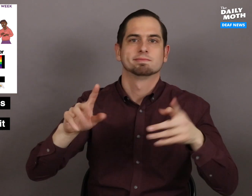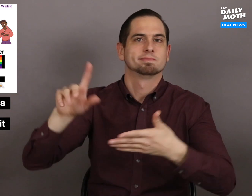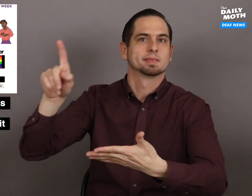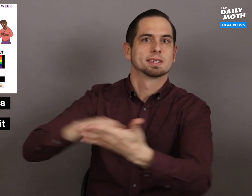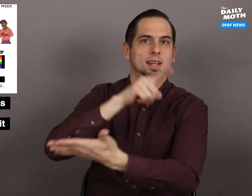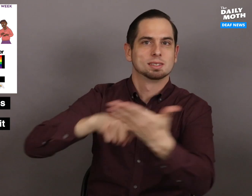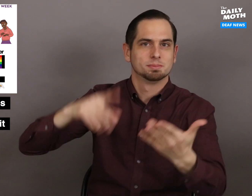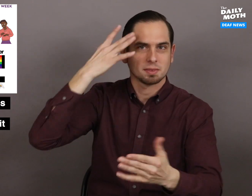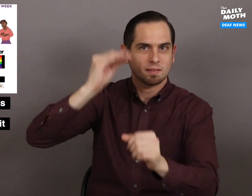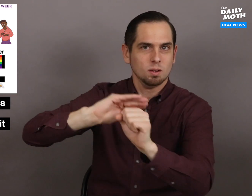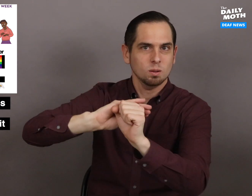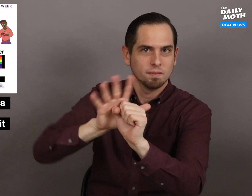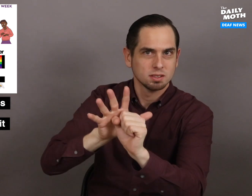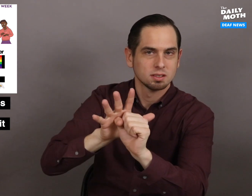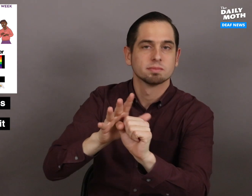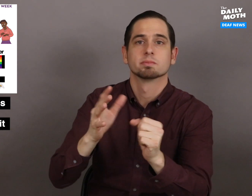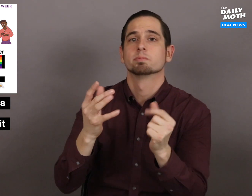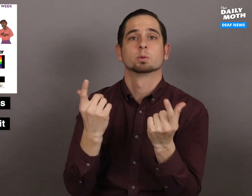but was cancelled due to coronavirus,